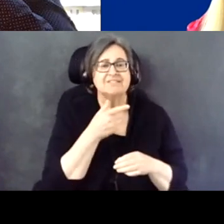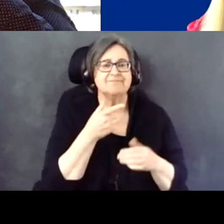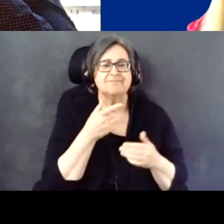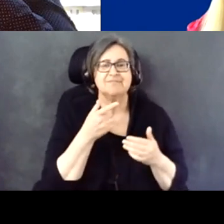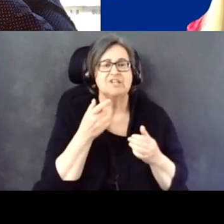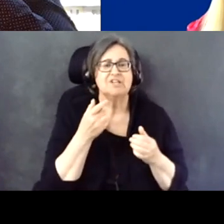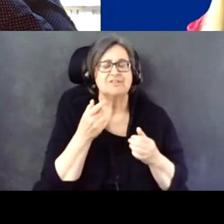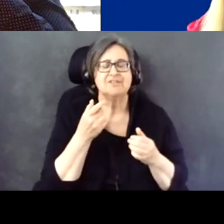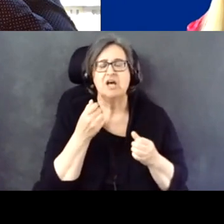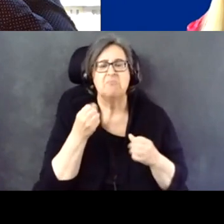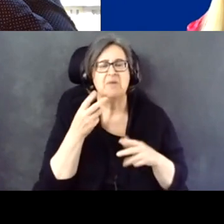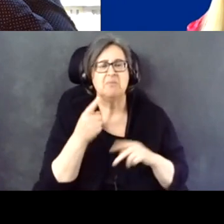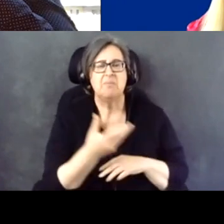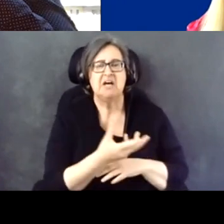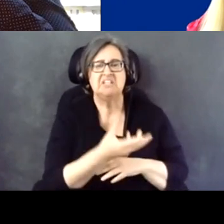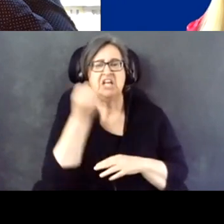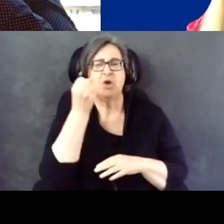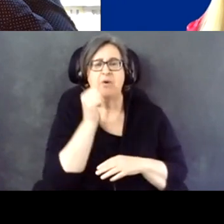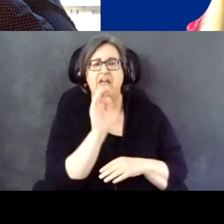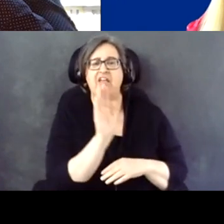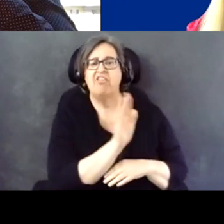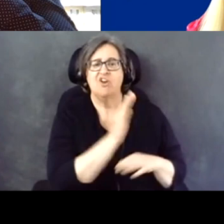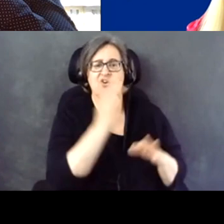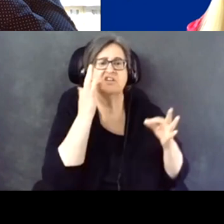away in their life.